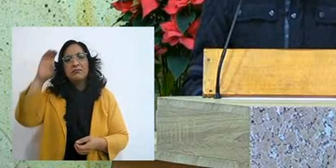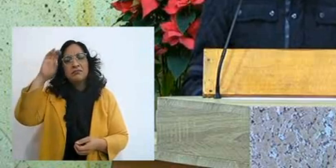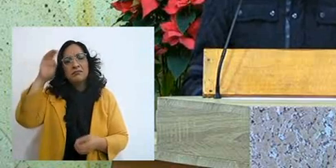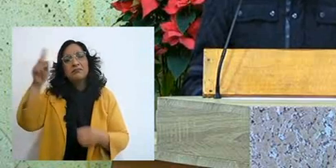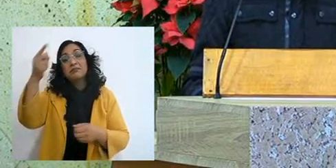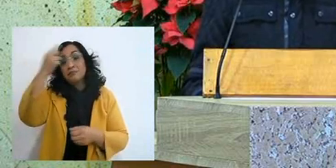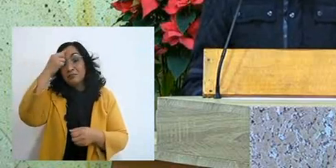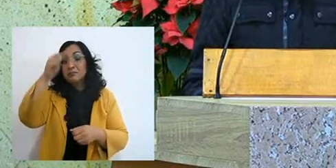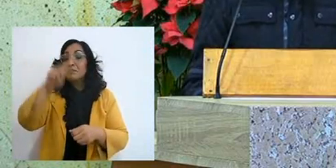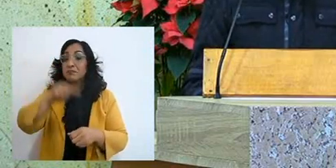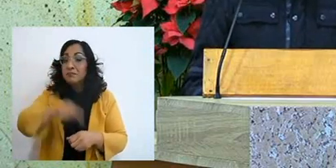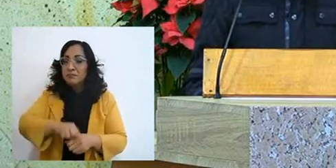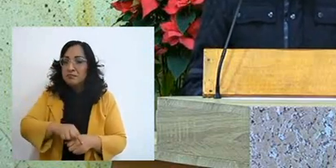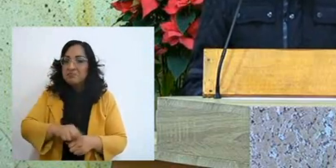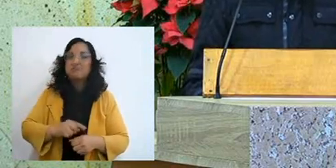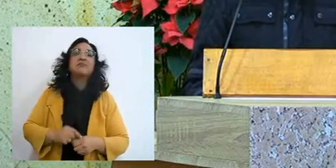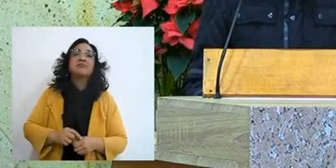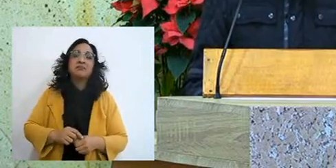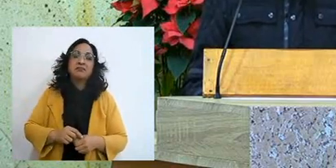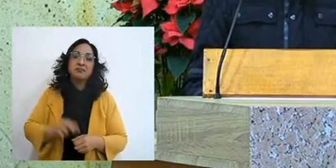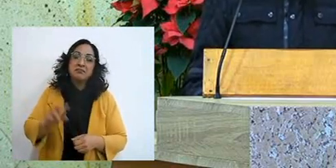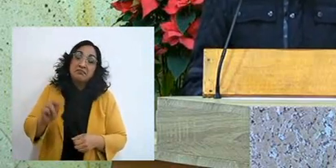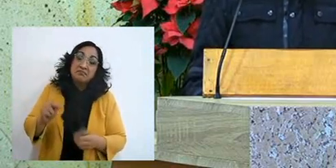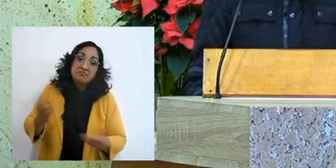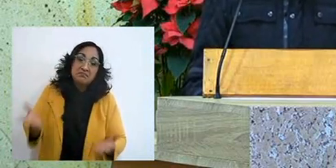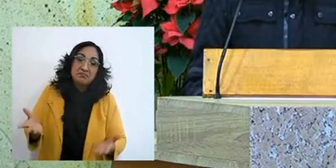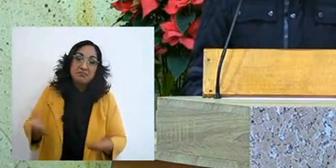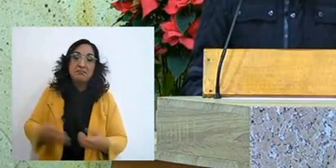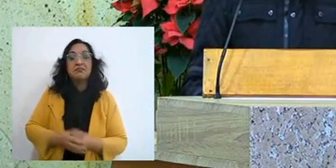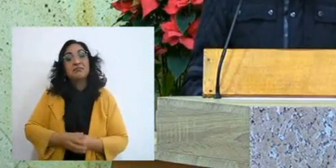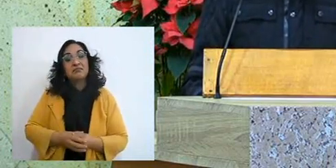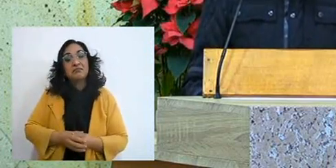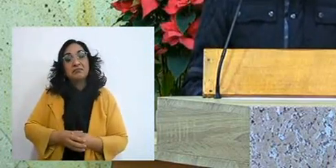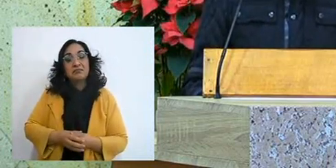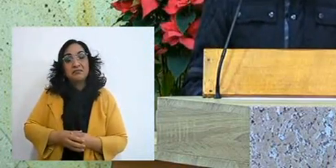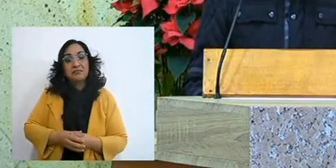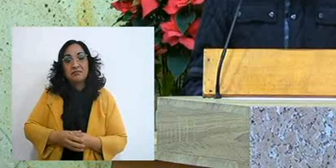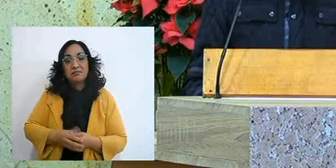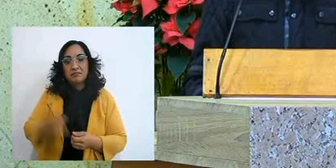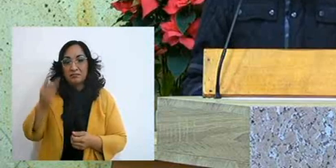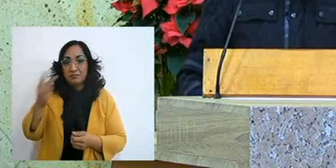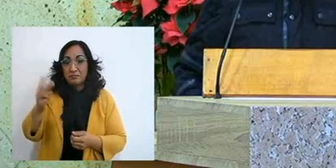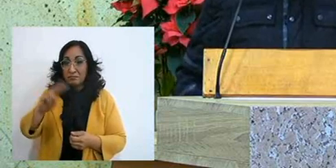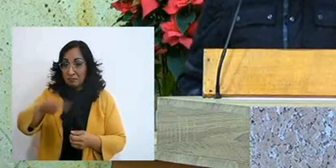and well we are going to take, well I am going to take as a reference, two verses,